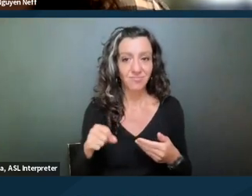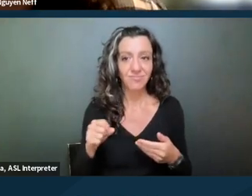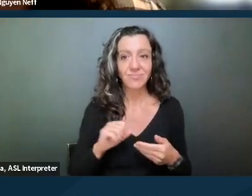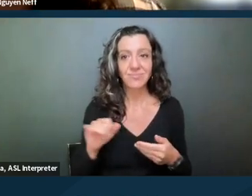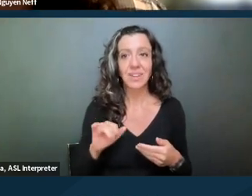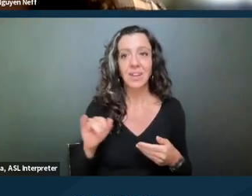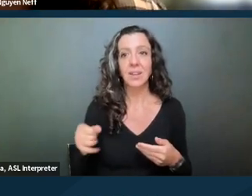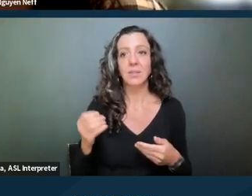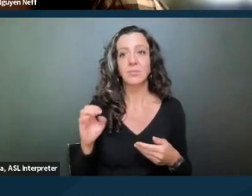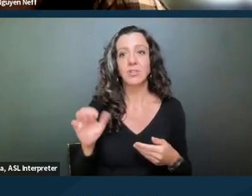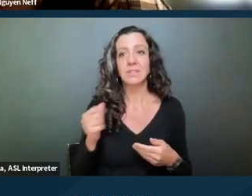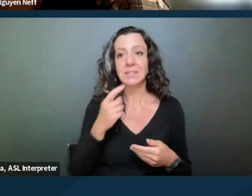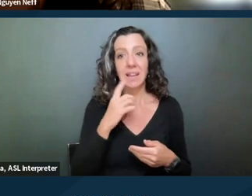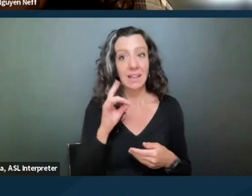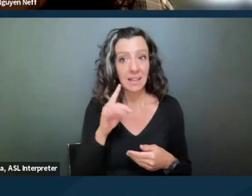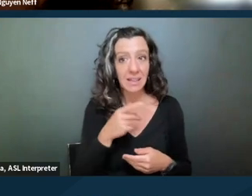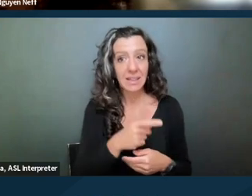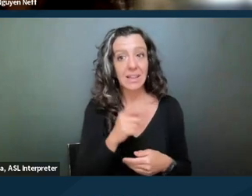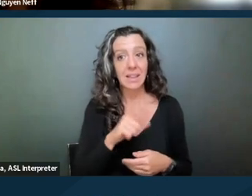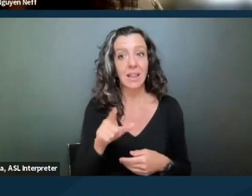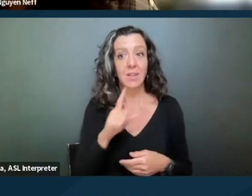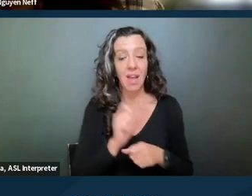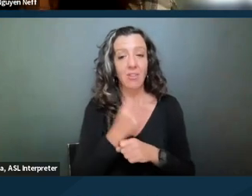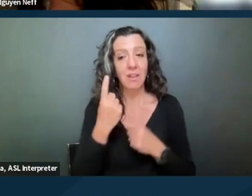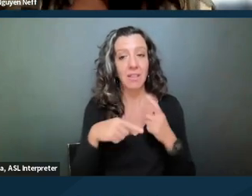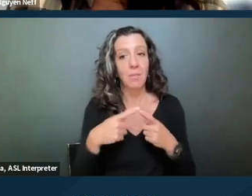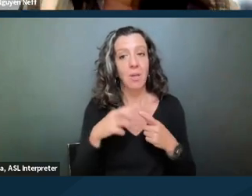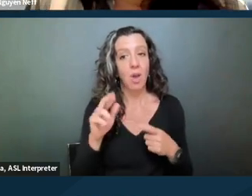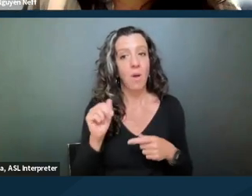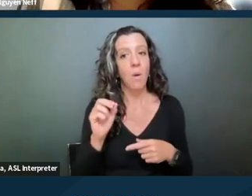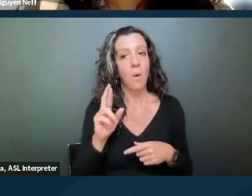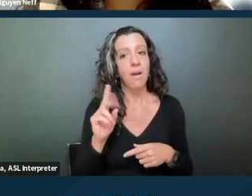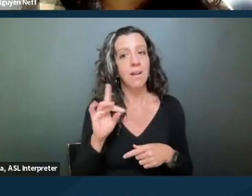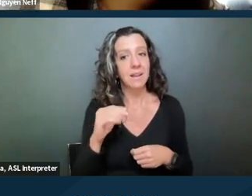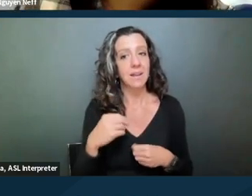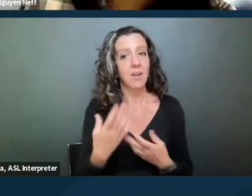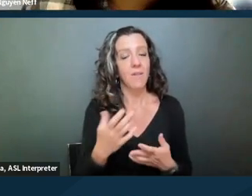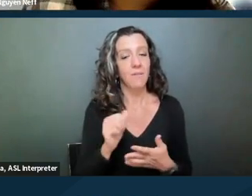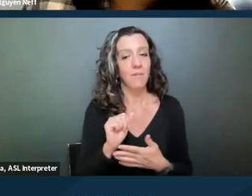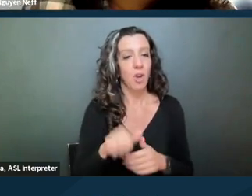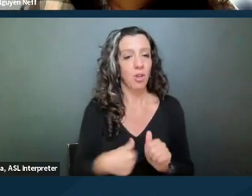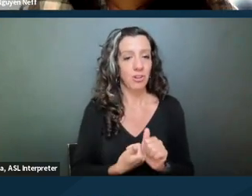did the landlord actually consider the RA or did they offer alternatives? So that's another good point. So the landlord just said no.